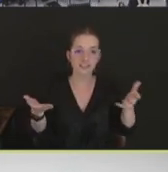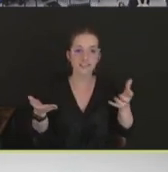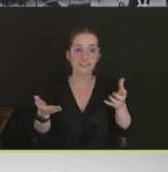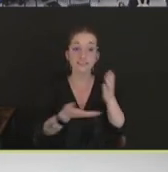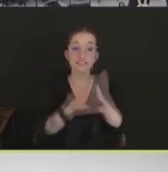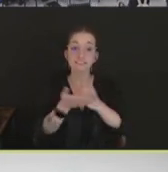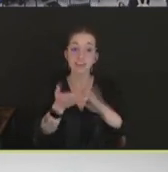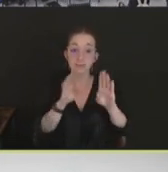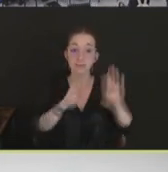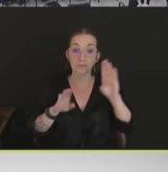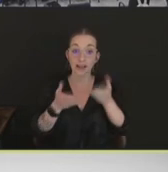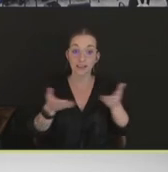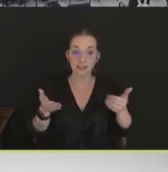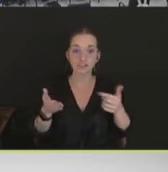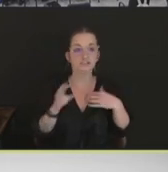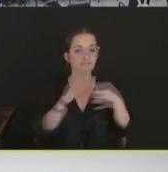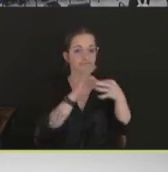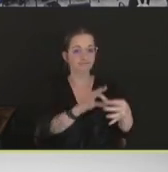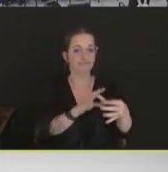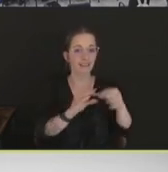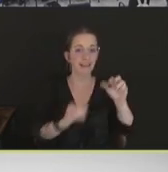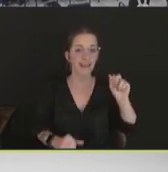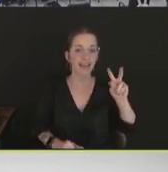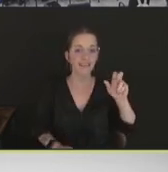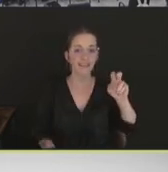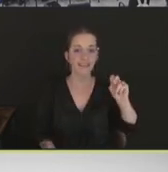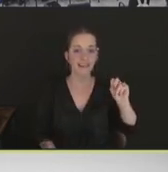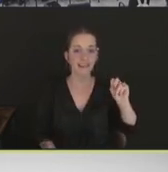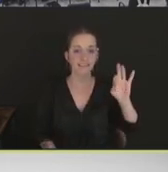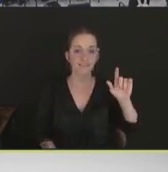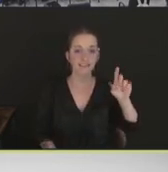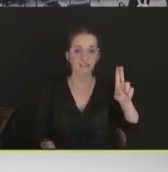are avian influenza vaccine. So I'd like to talk a little bit today about the different control